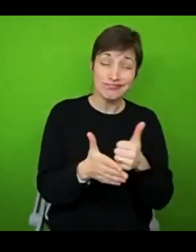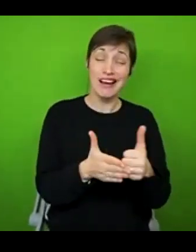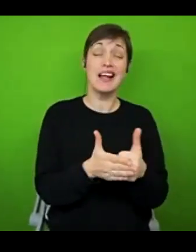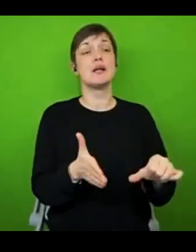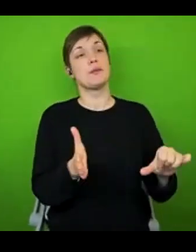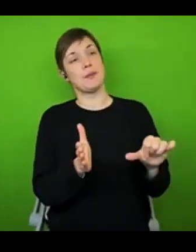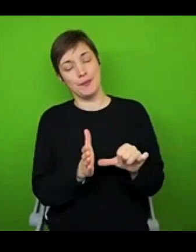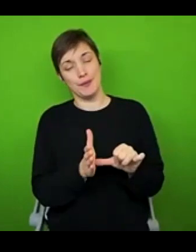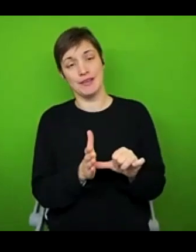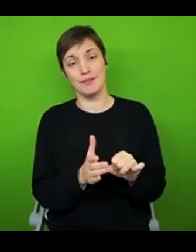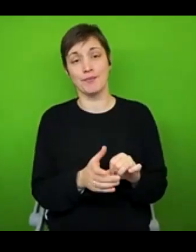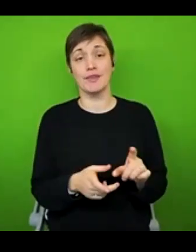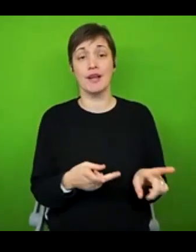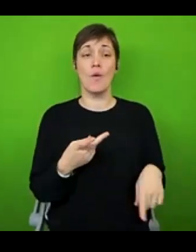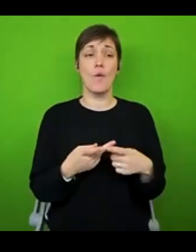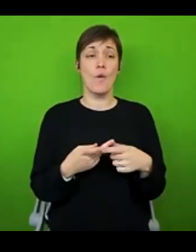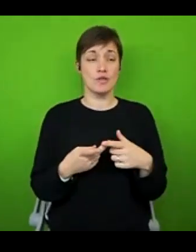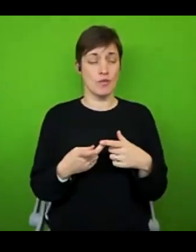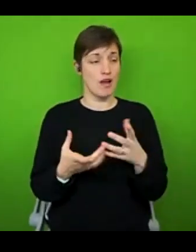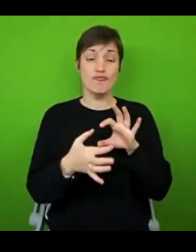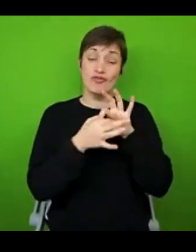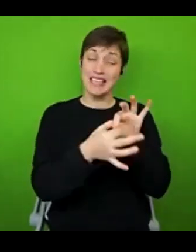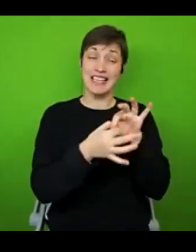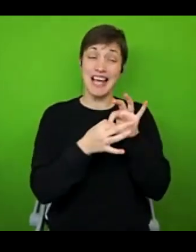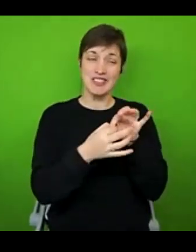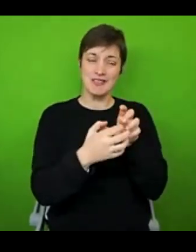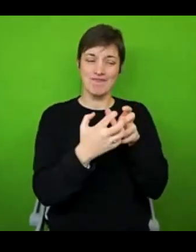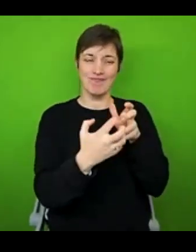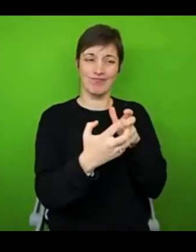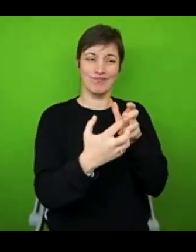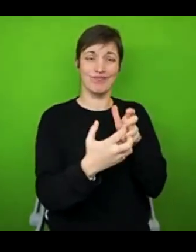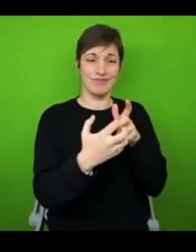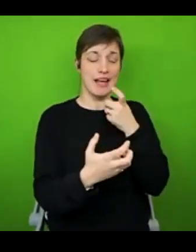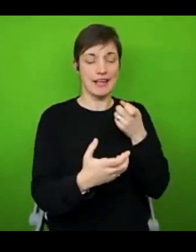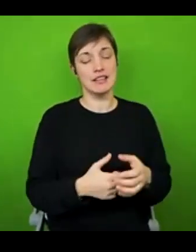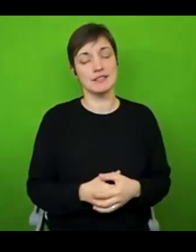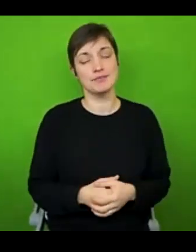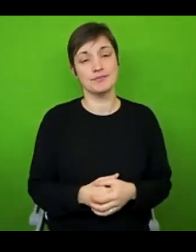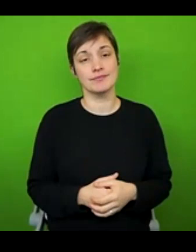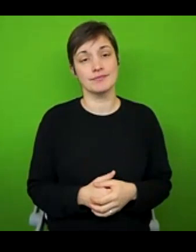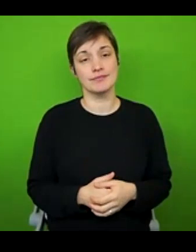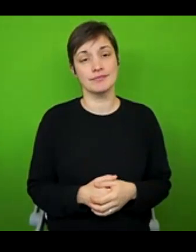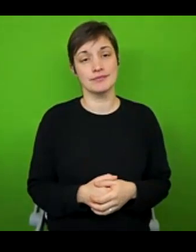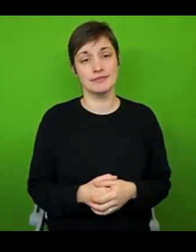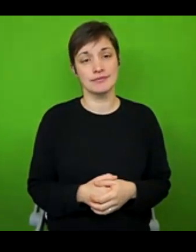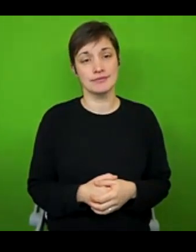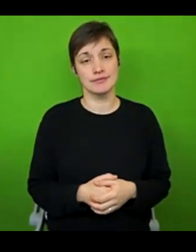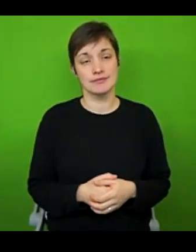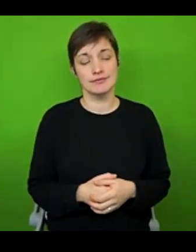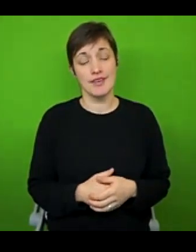can also put a lot, a lot of strain on existing relationships as well. So I spent many of my early years with chronic illness